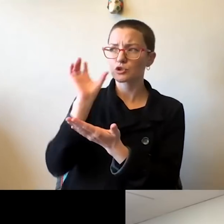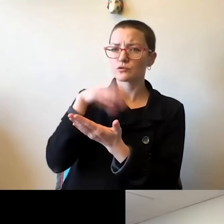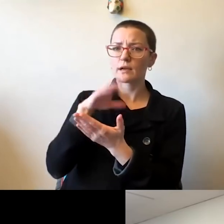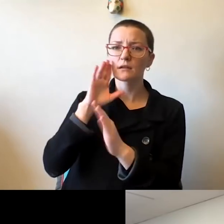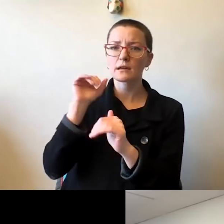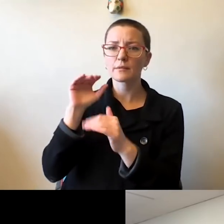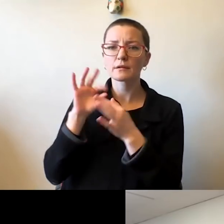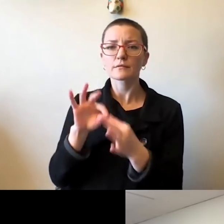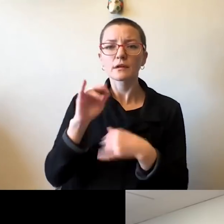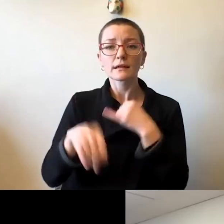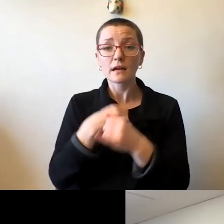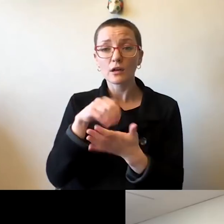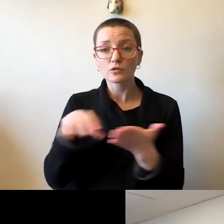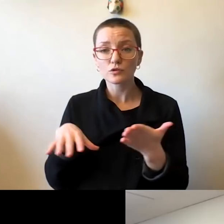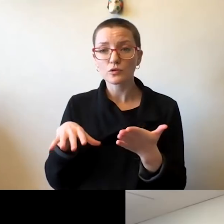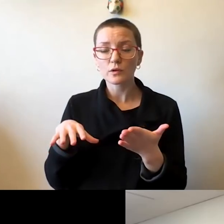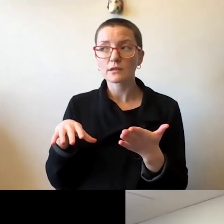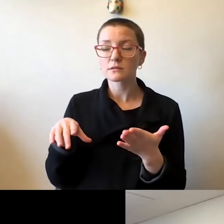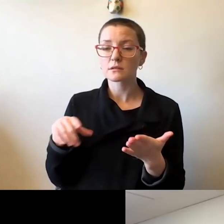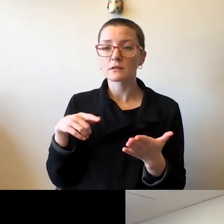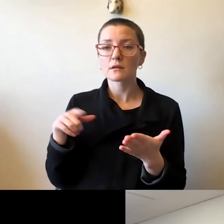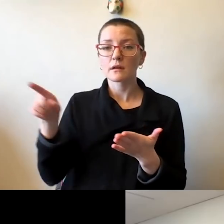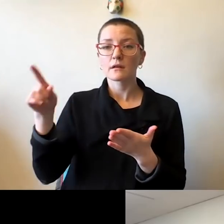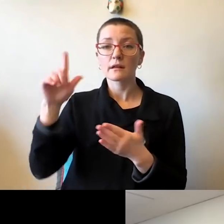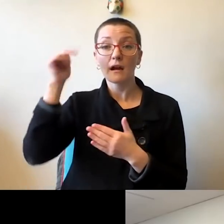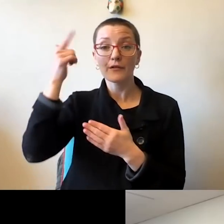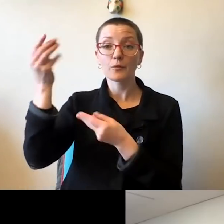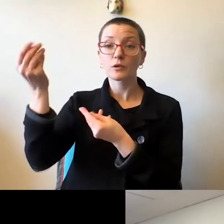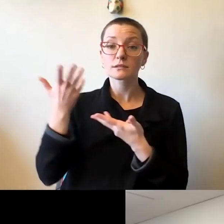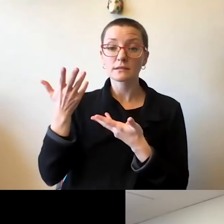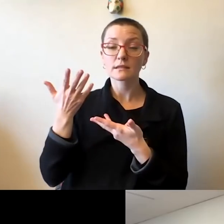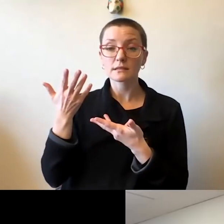international students to not be able to enroll until they were,